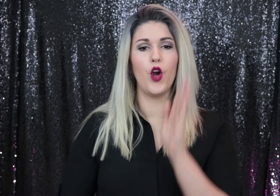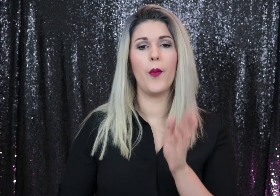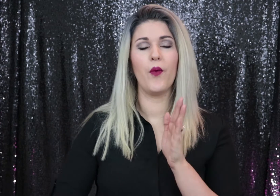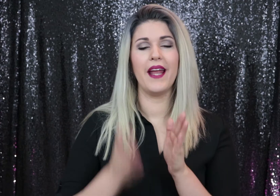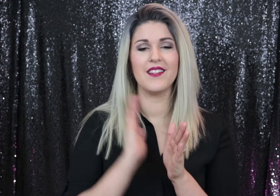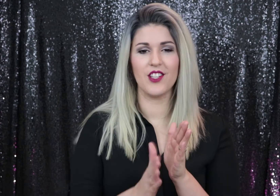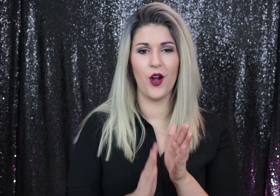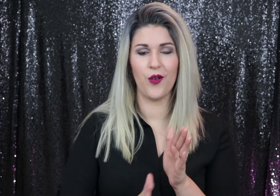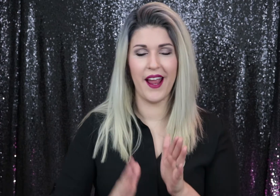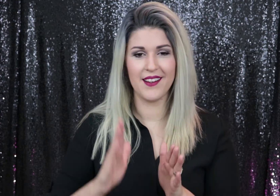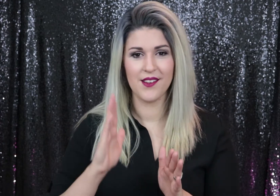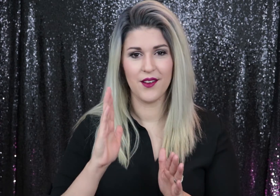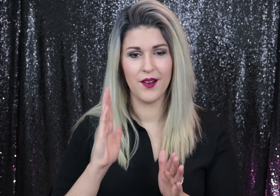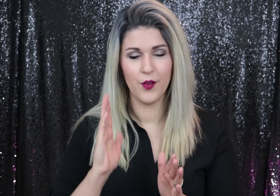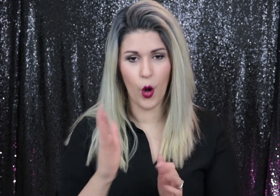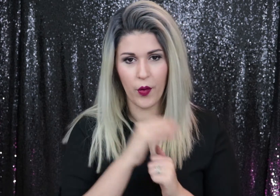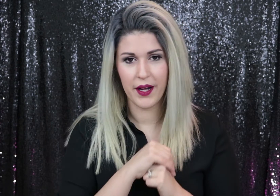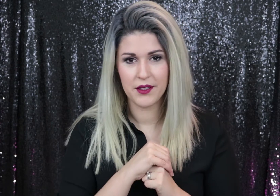Normal rate, slow, right normal rate.